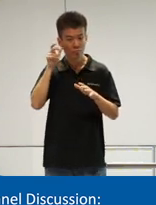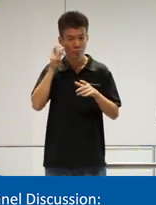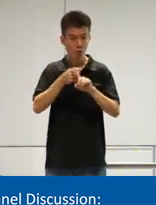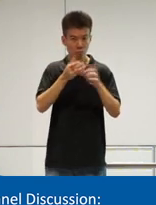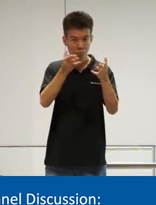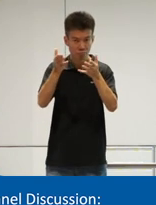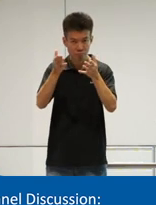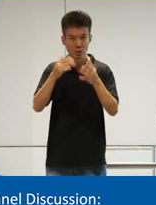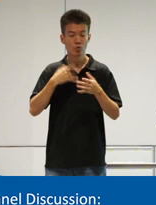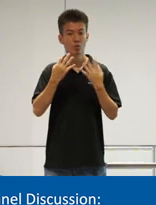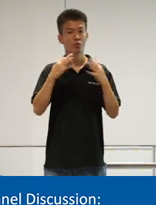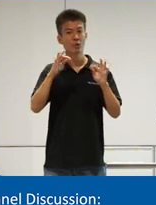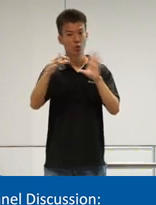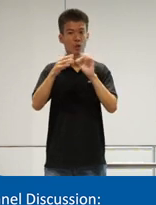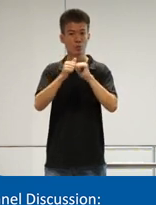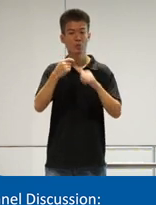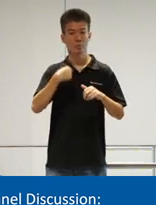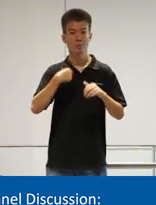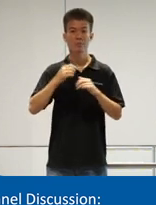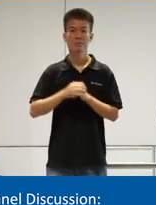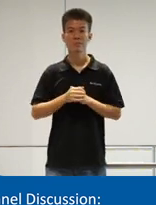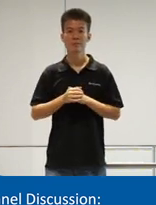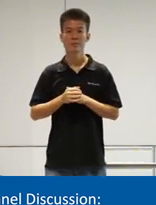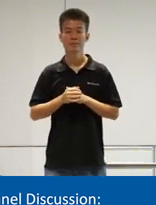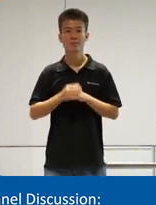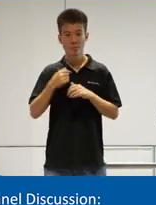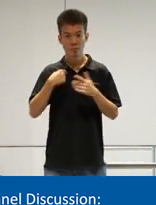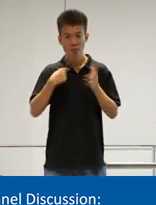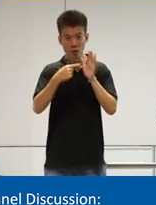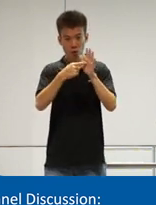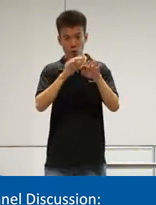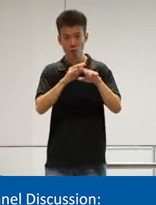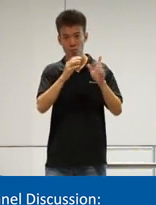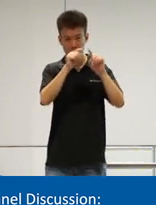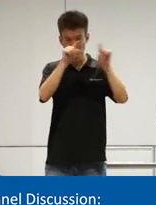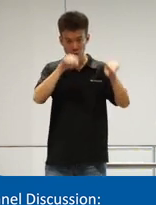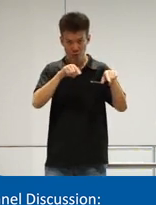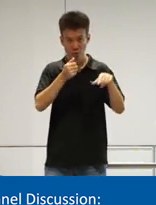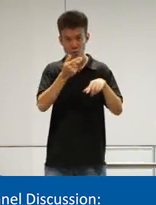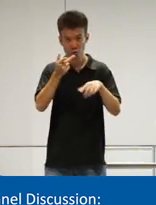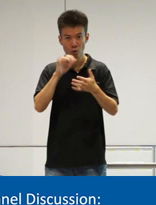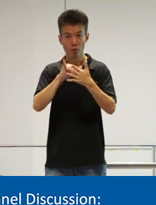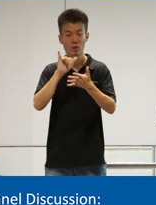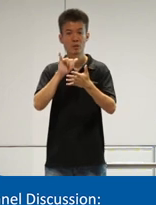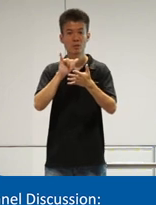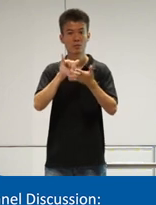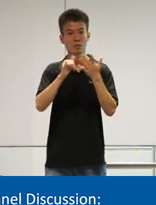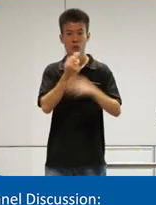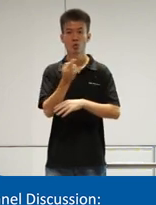free again to connect with me and uh I'm flashing on the screen a few of the help um resources which